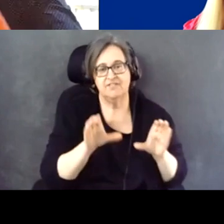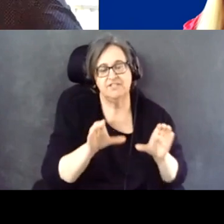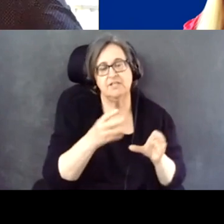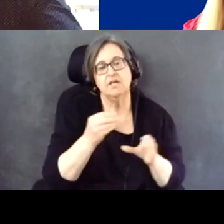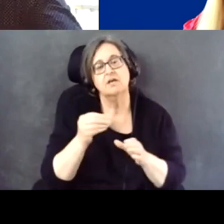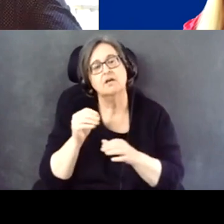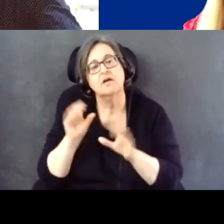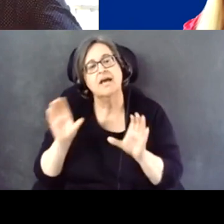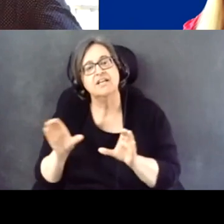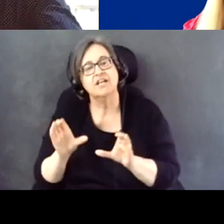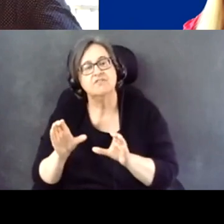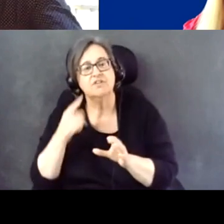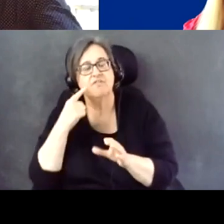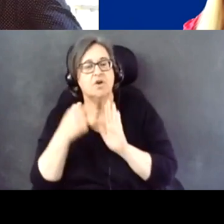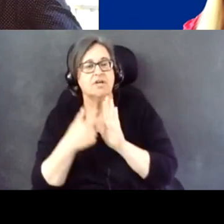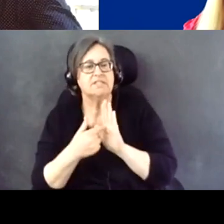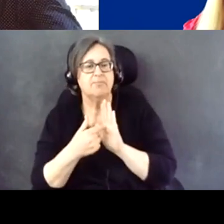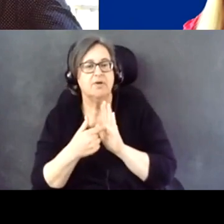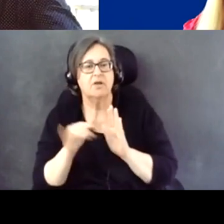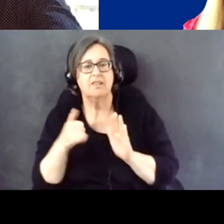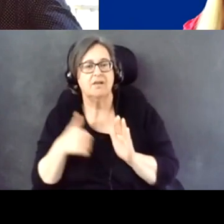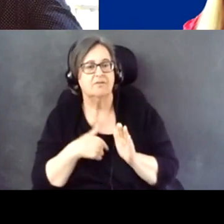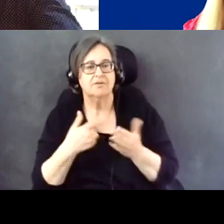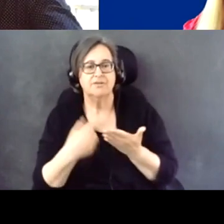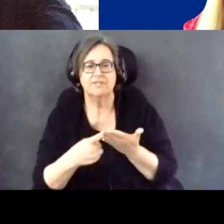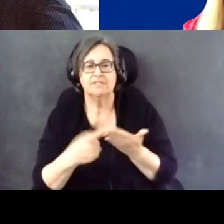for example, like we're talking about today with voting rights.